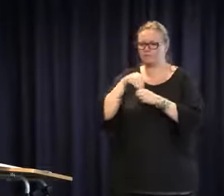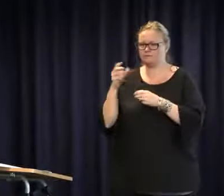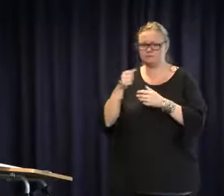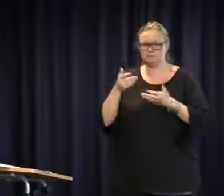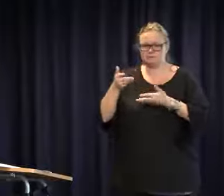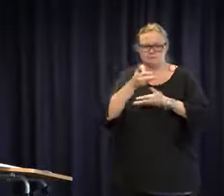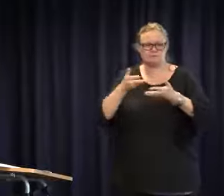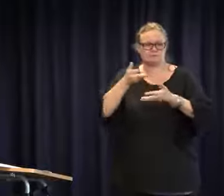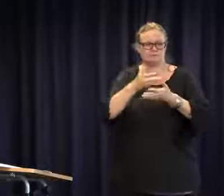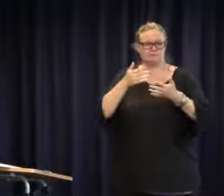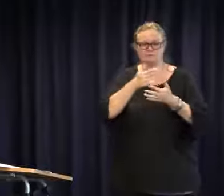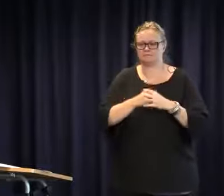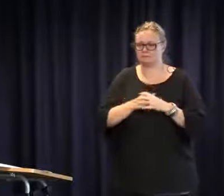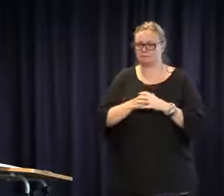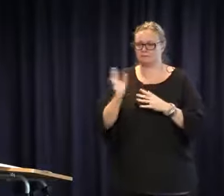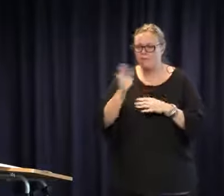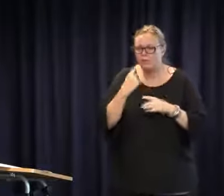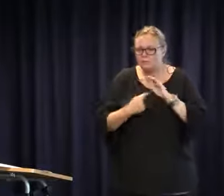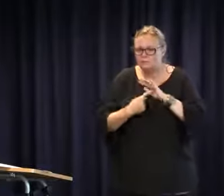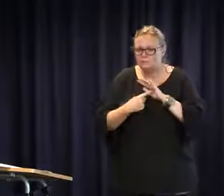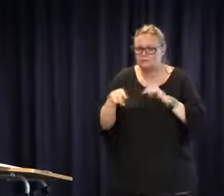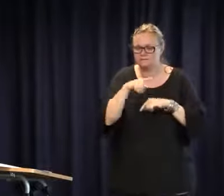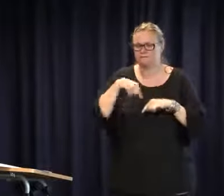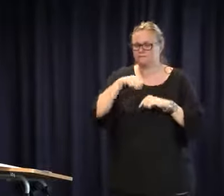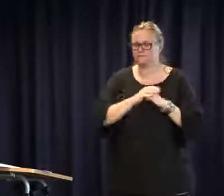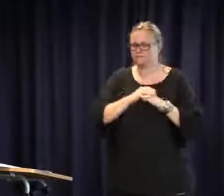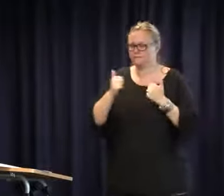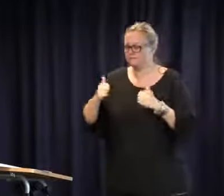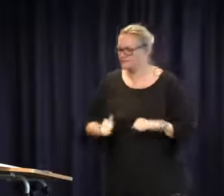a forum like this. Perhaps getting together in smaller workshop discussions and looking